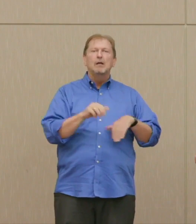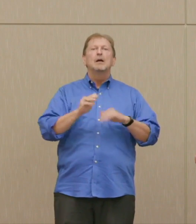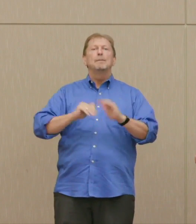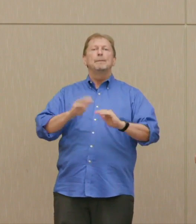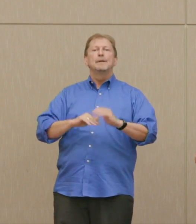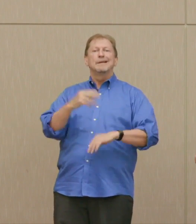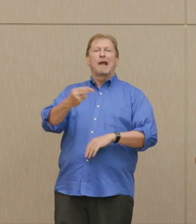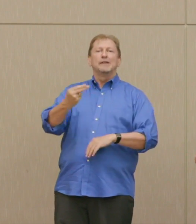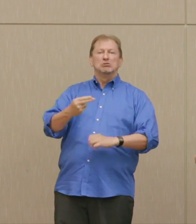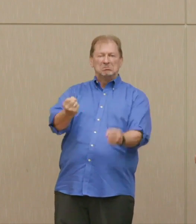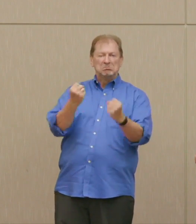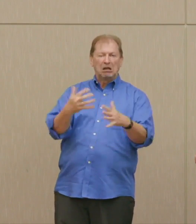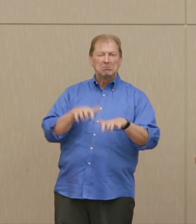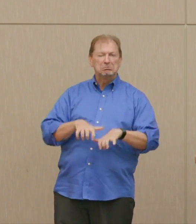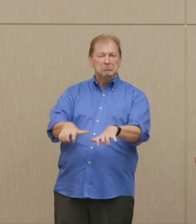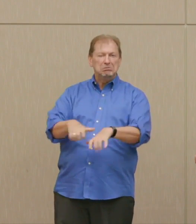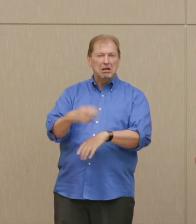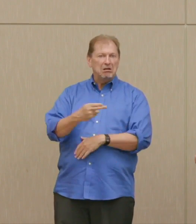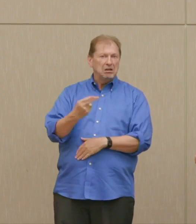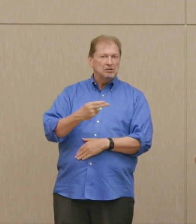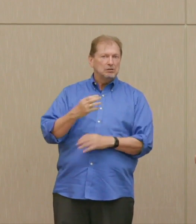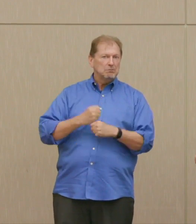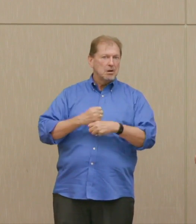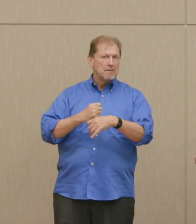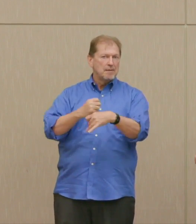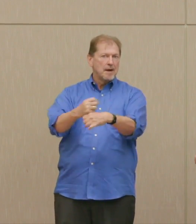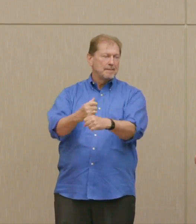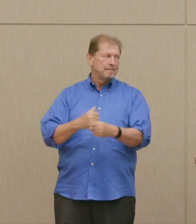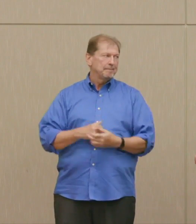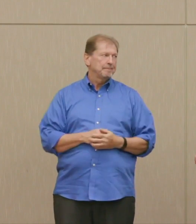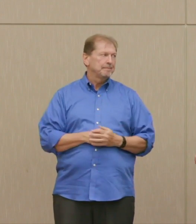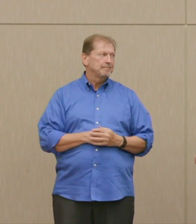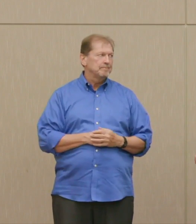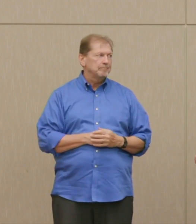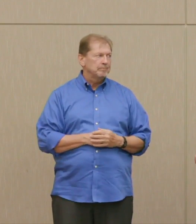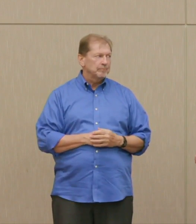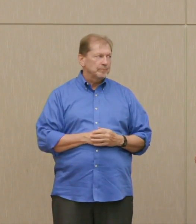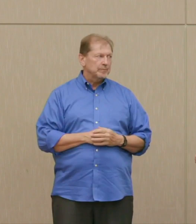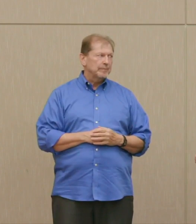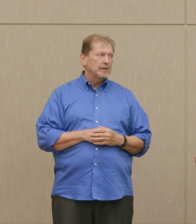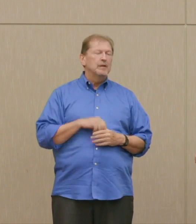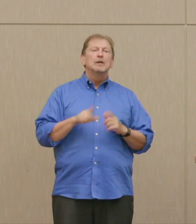Not all, 23,000. When Johnson left office, 37,000.